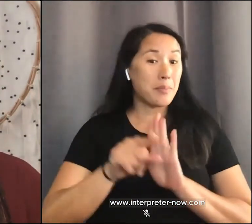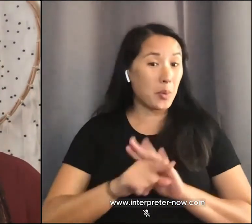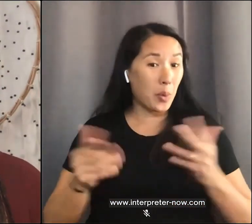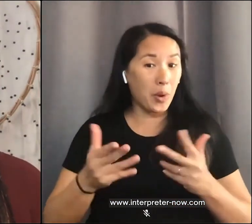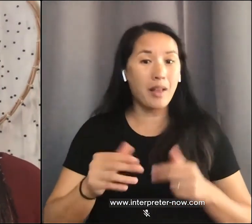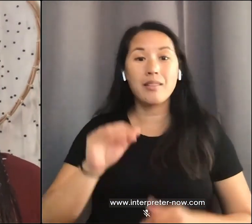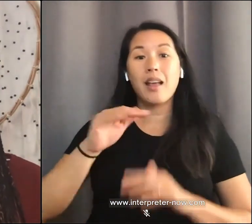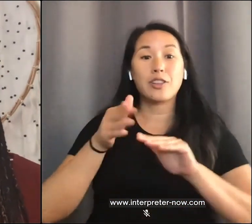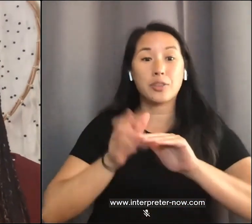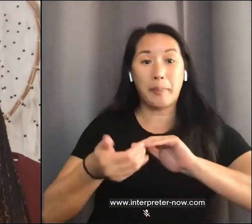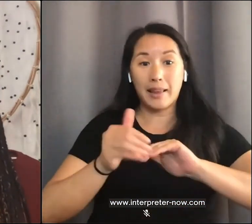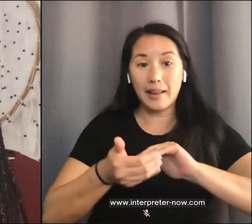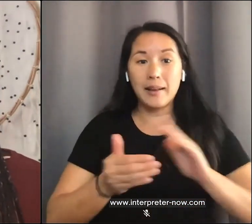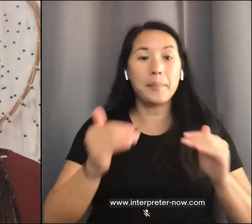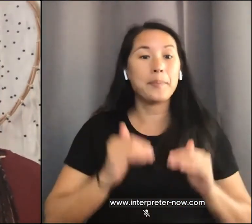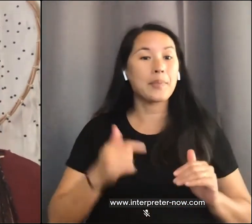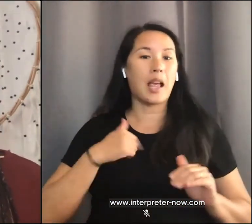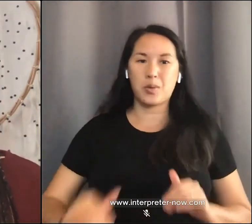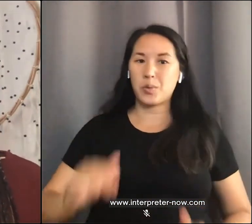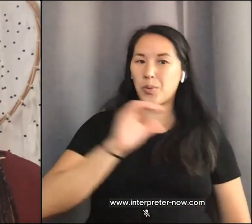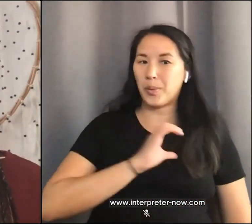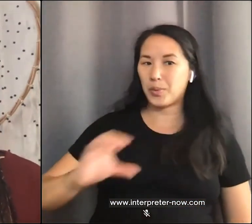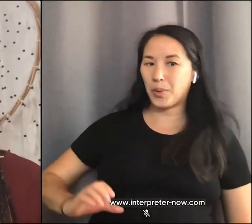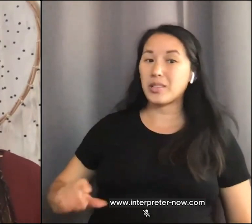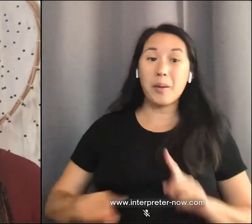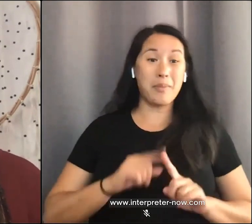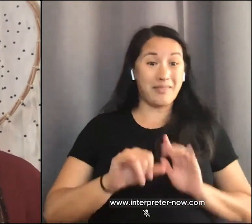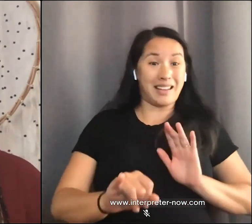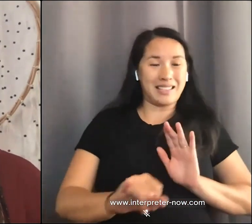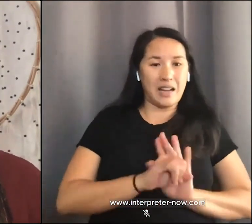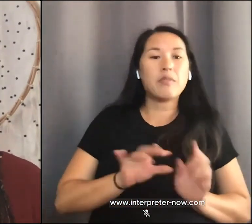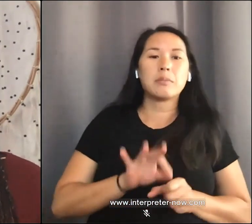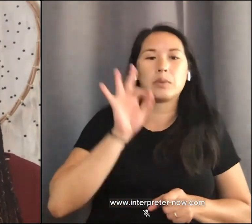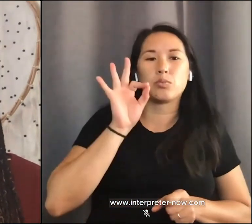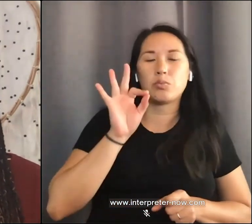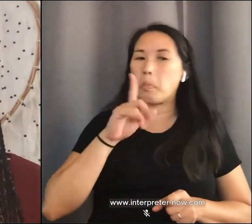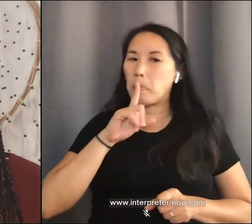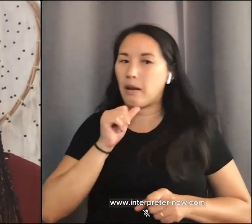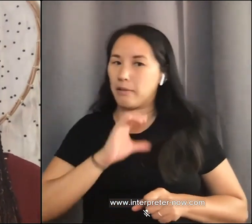up Christian, but I identify as spiritual now. I own my own business called Synchronized